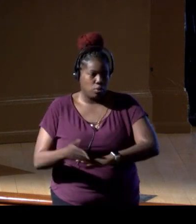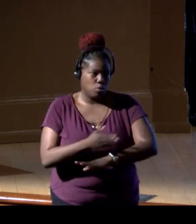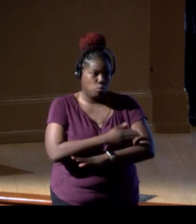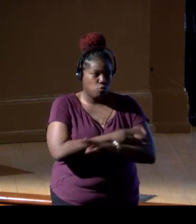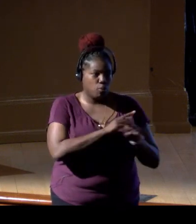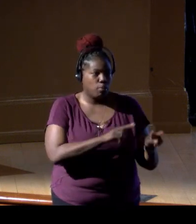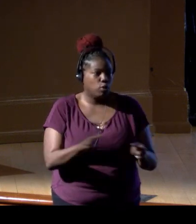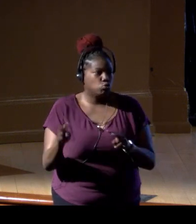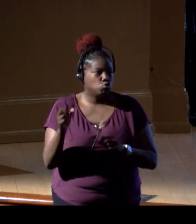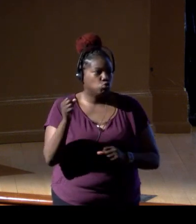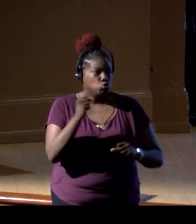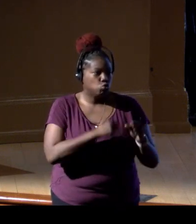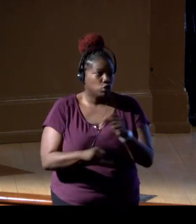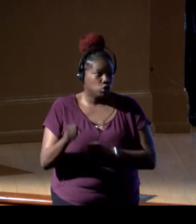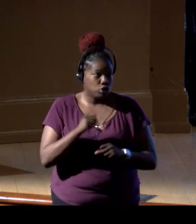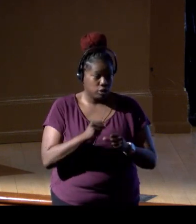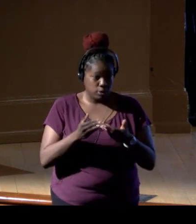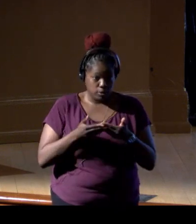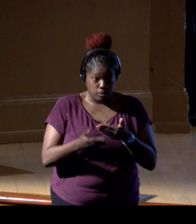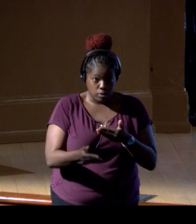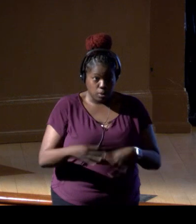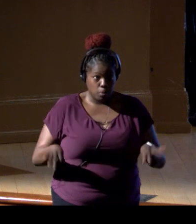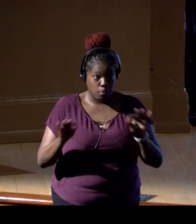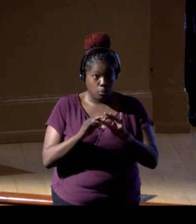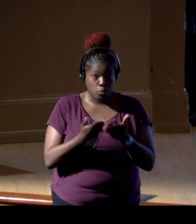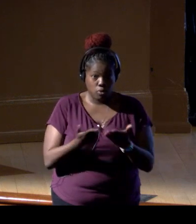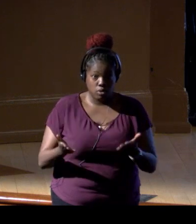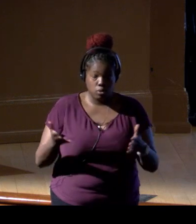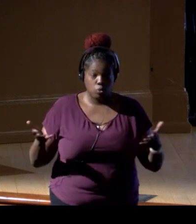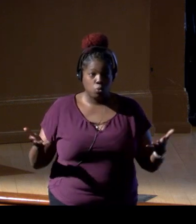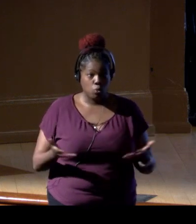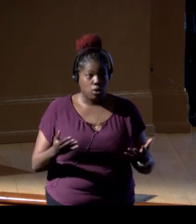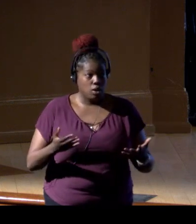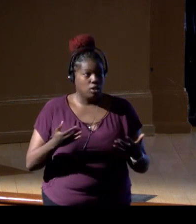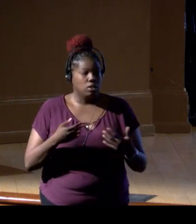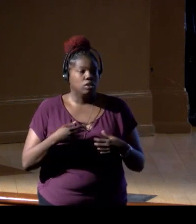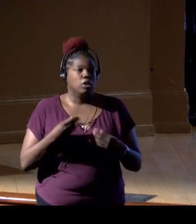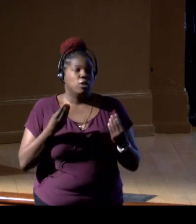But I think, you know, moving forward, what's really important too is to think about